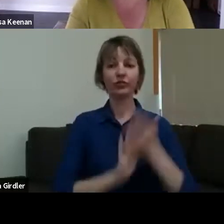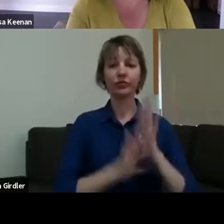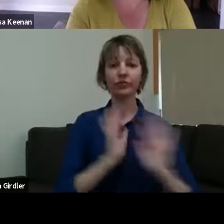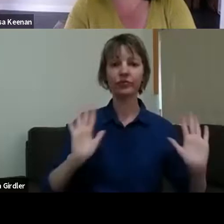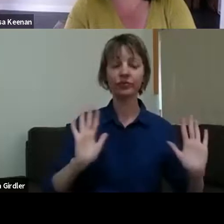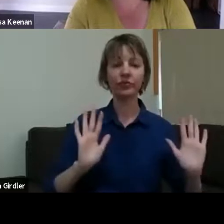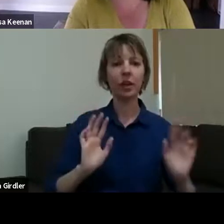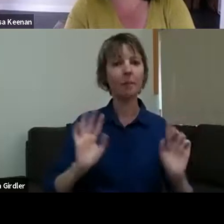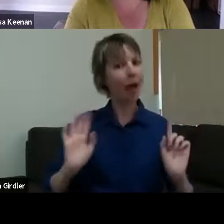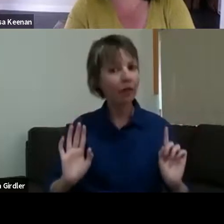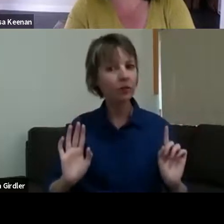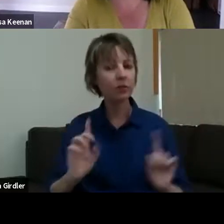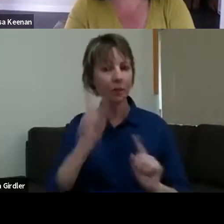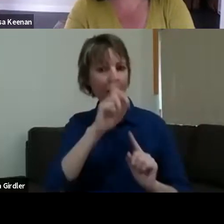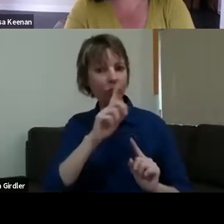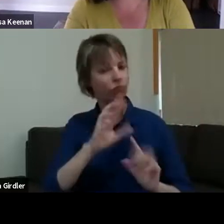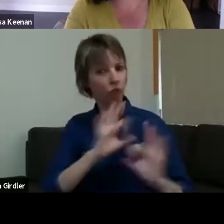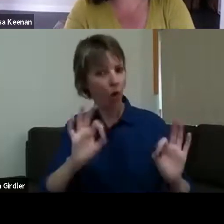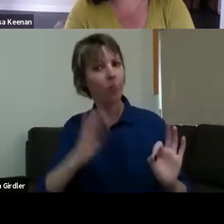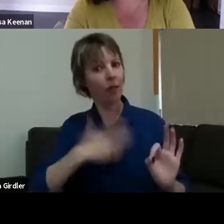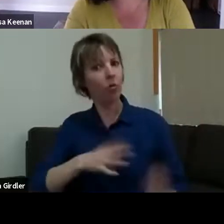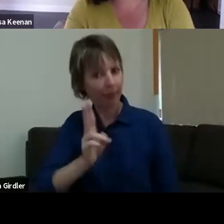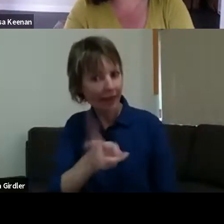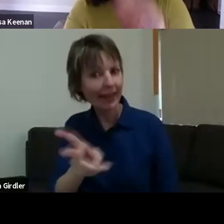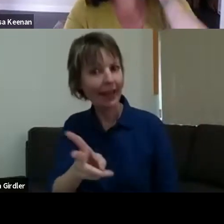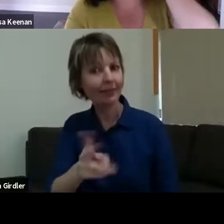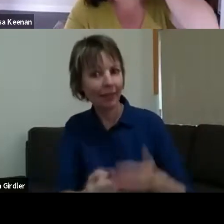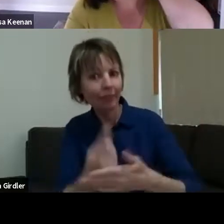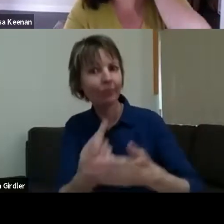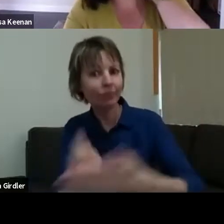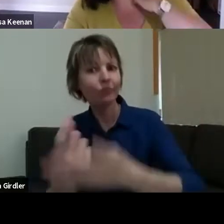it again!" >> AMANDA GRANT: This is a cautionary tale for Christopher